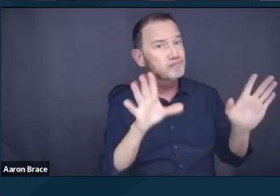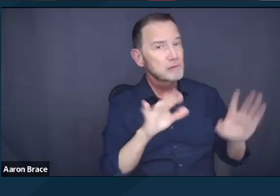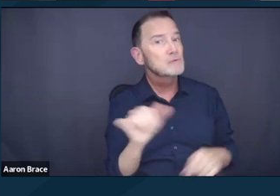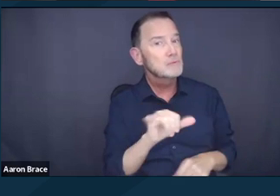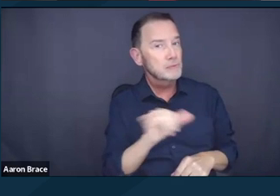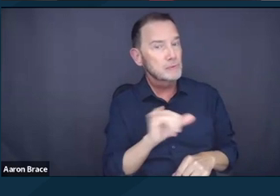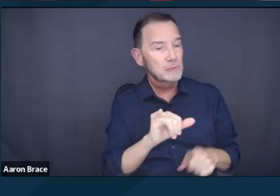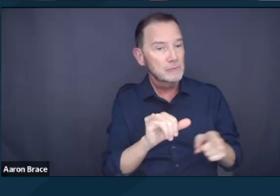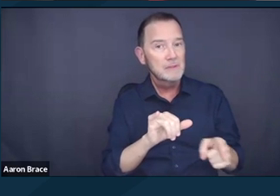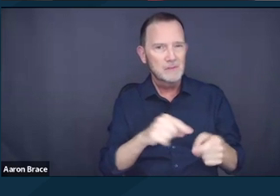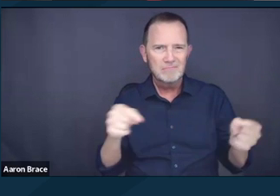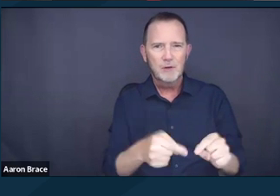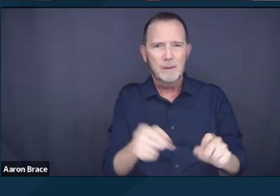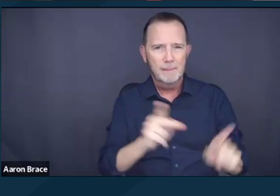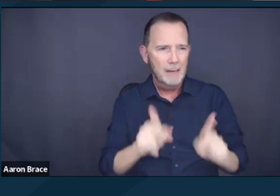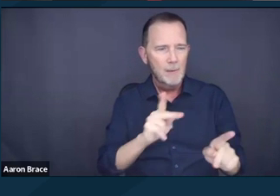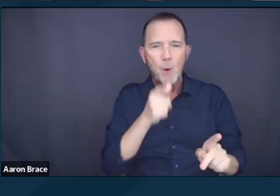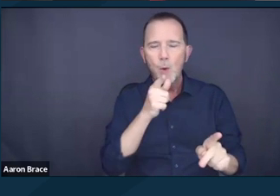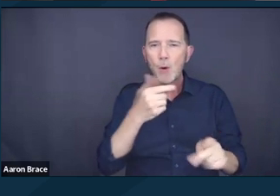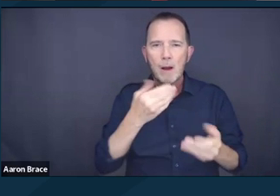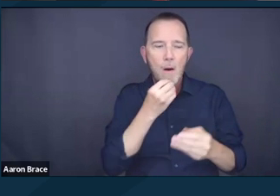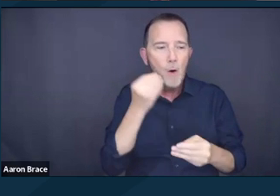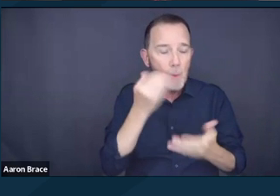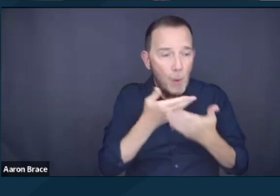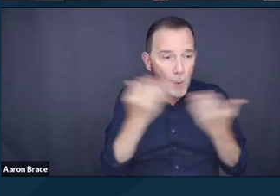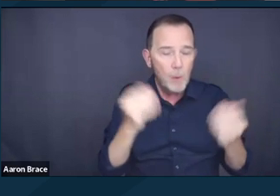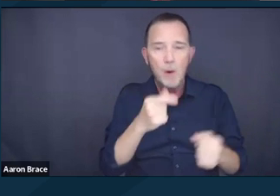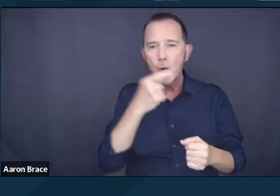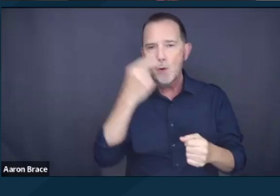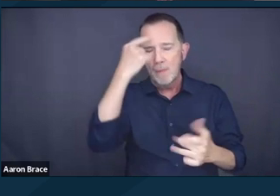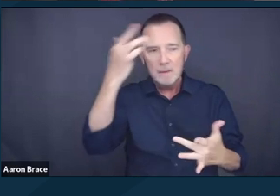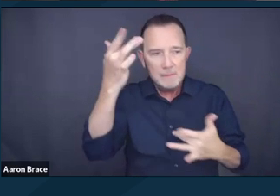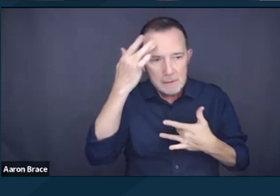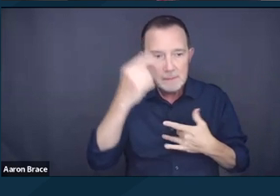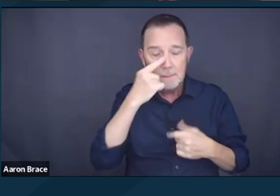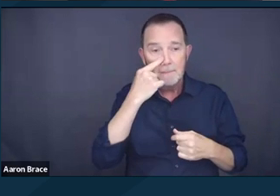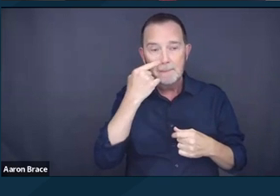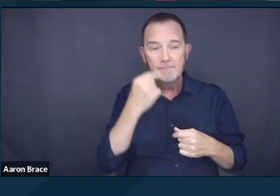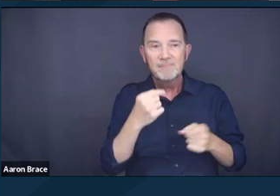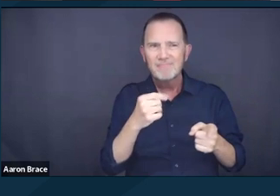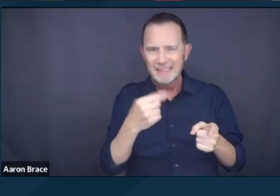and institutionalization. There are additional concerning trends and proposals